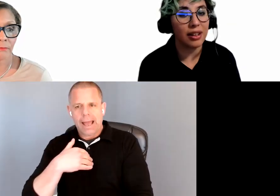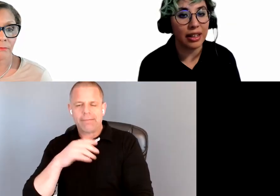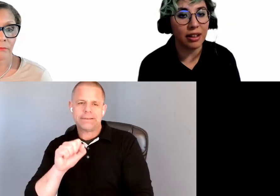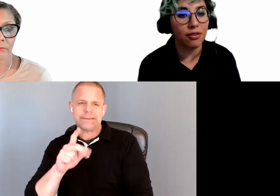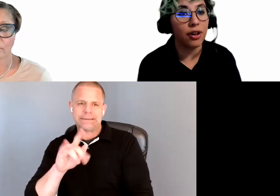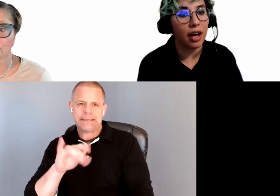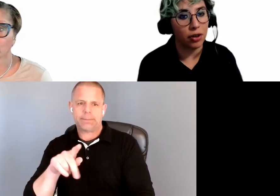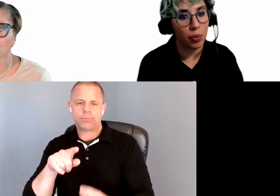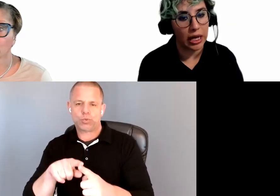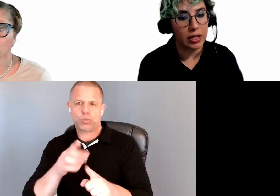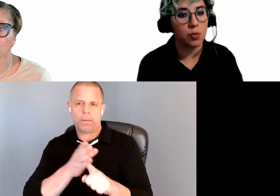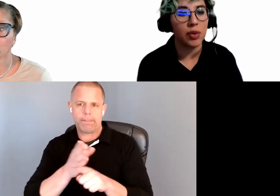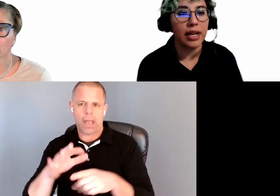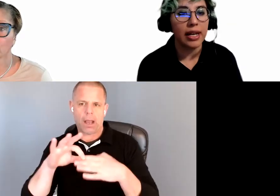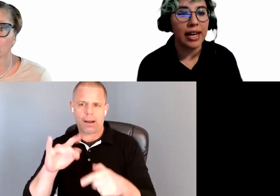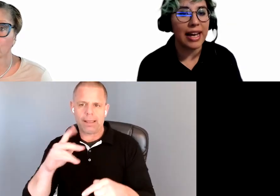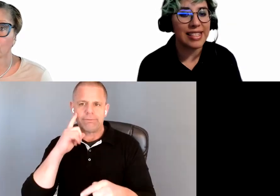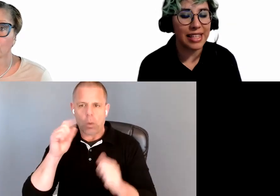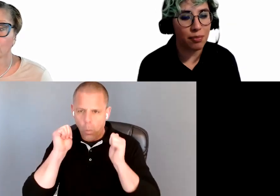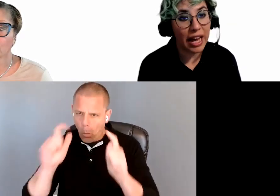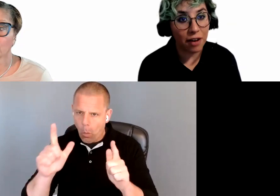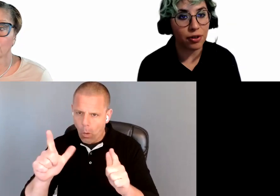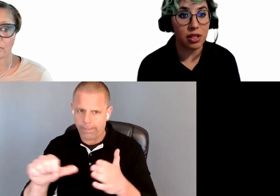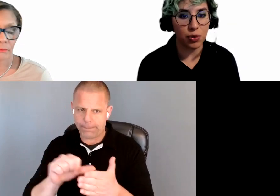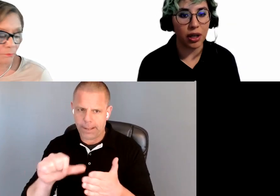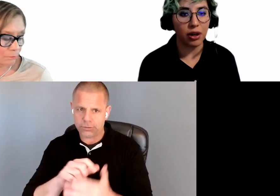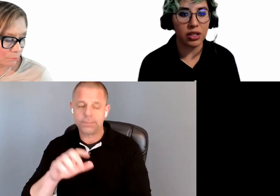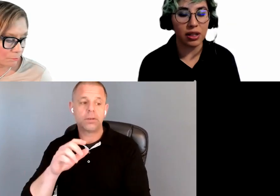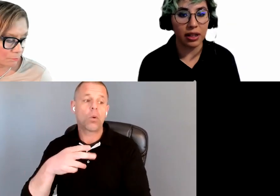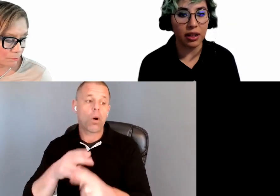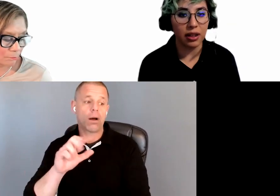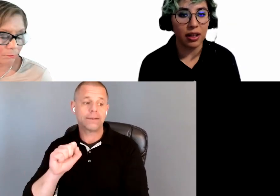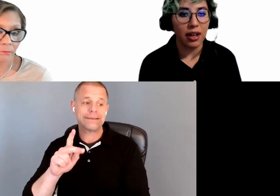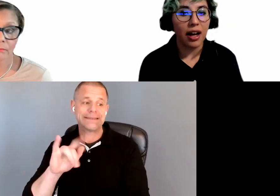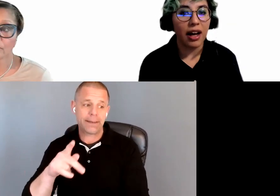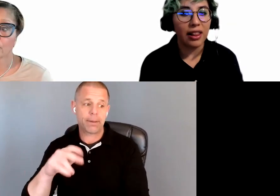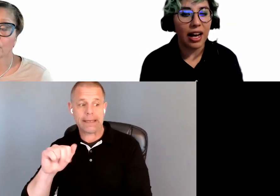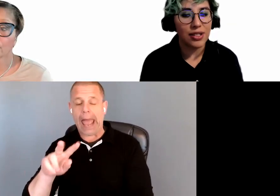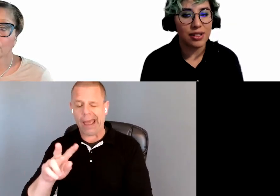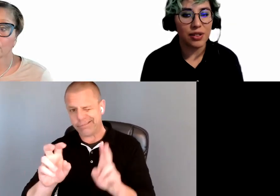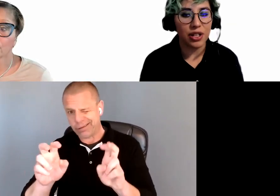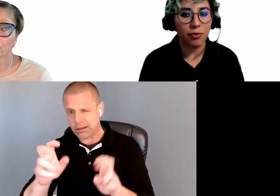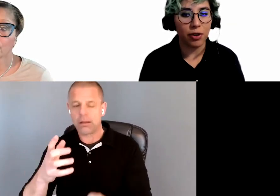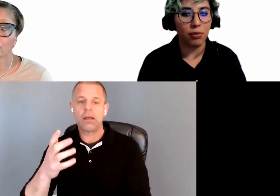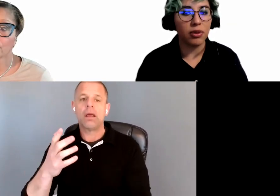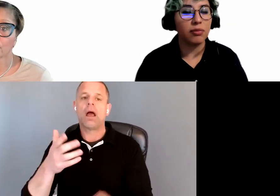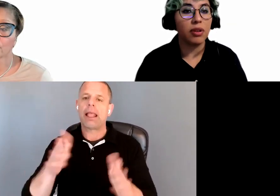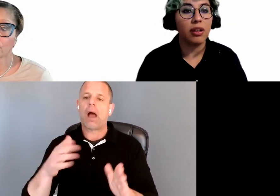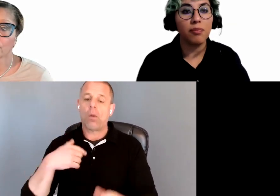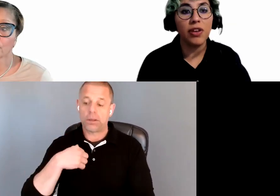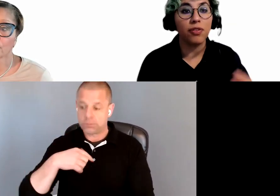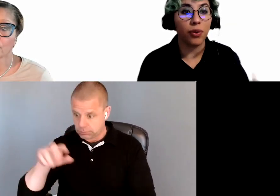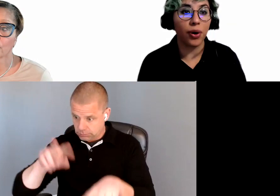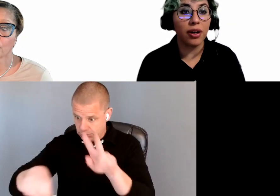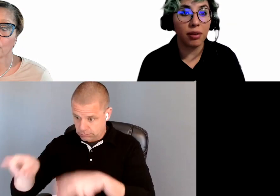link for every page. A Skip nav or skip to main content link allows us to jump from before the